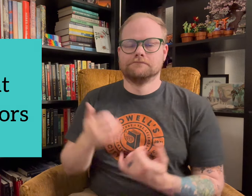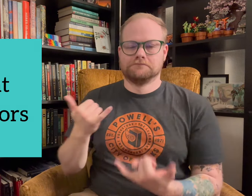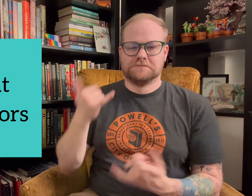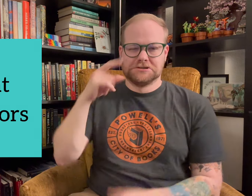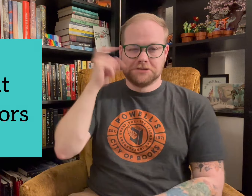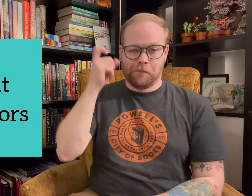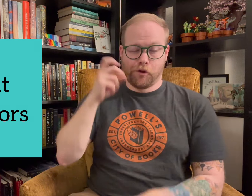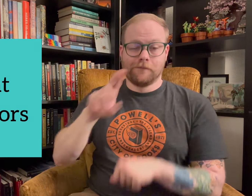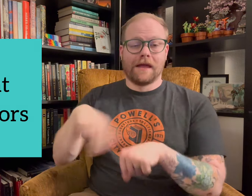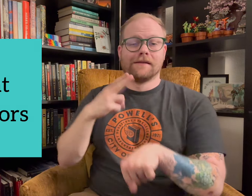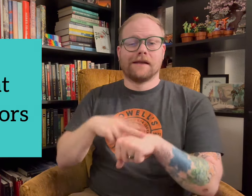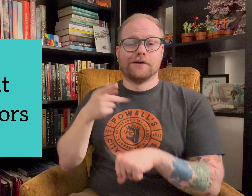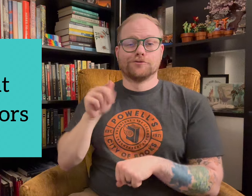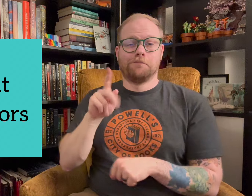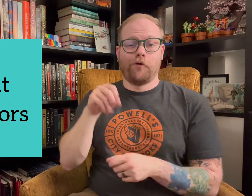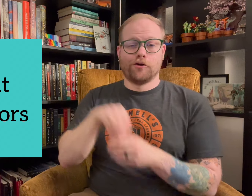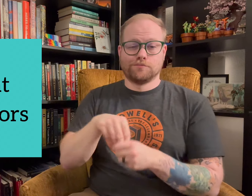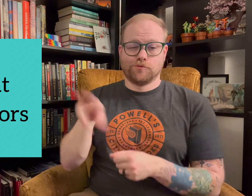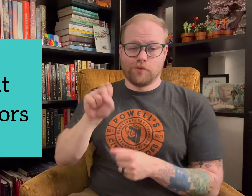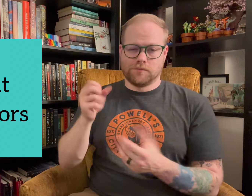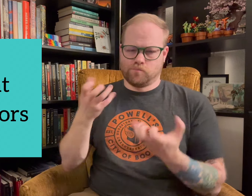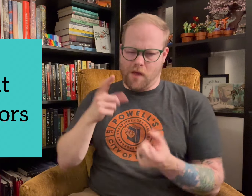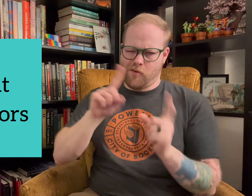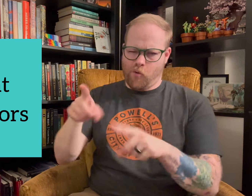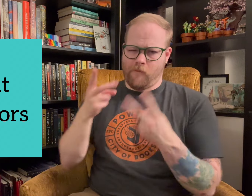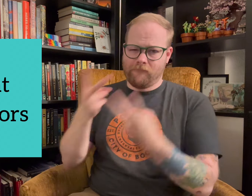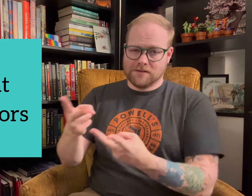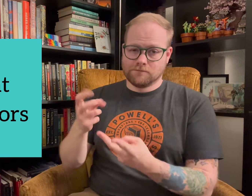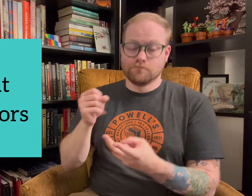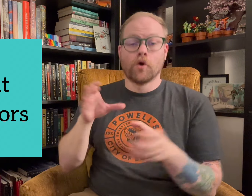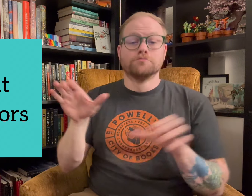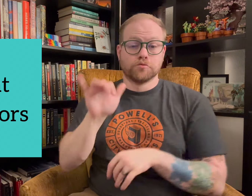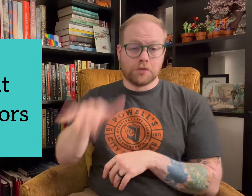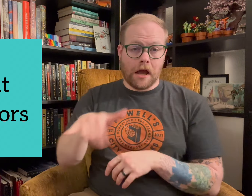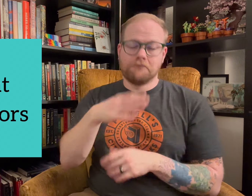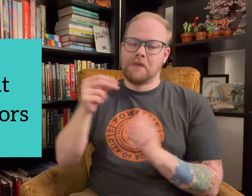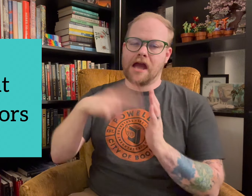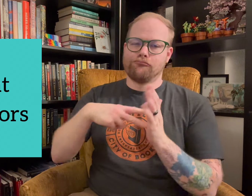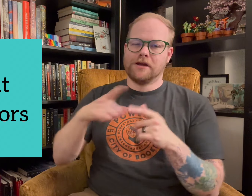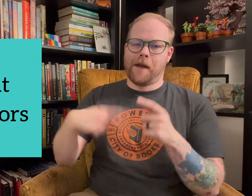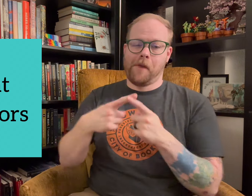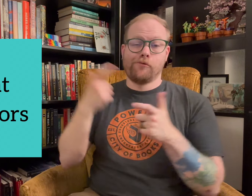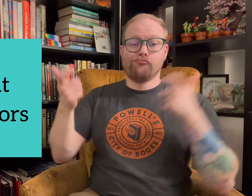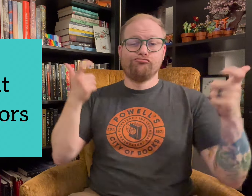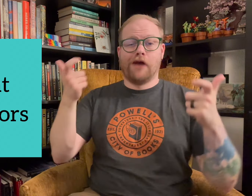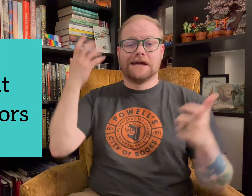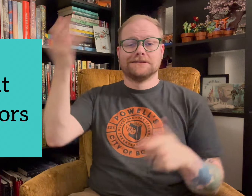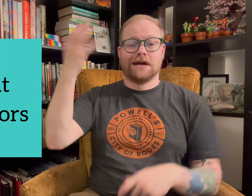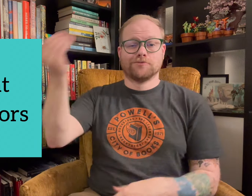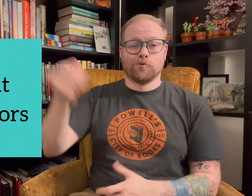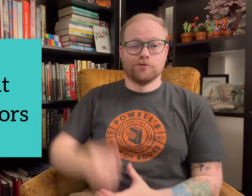It’s summer, and national parks in the US want you to visit them, so do that and read about the Great Outdoors.